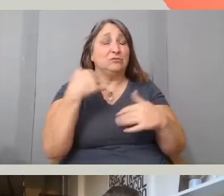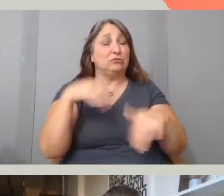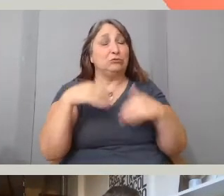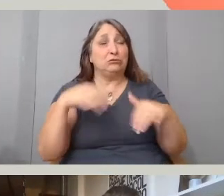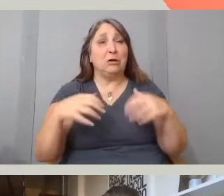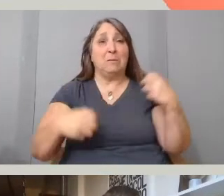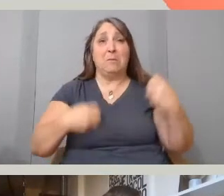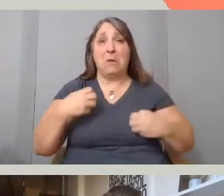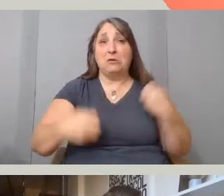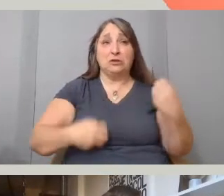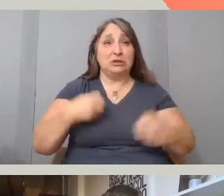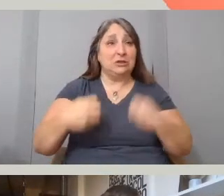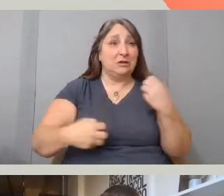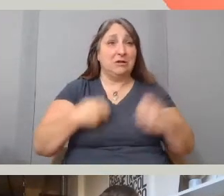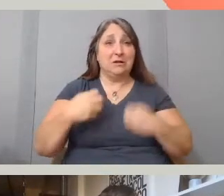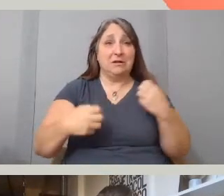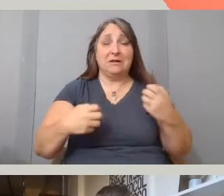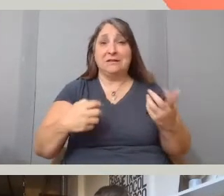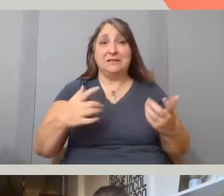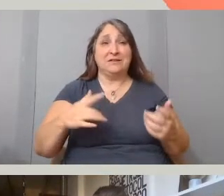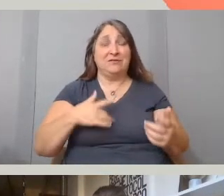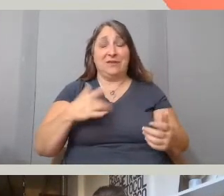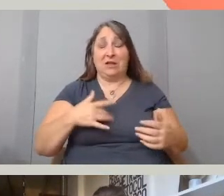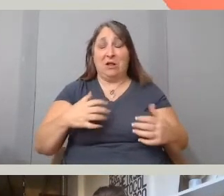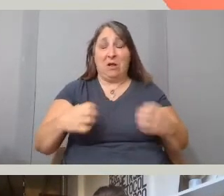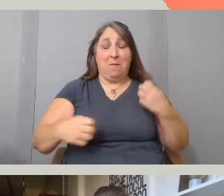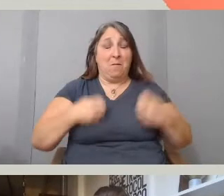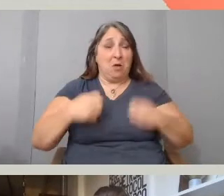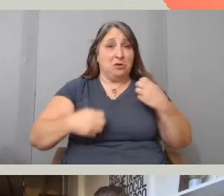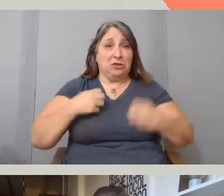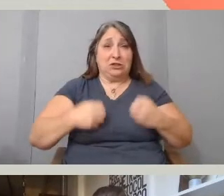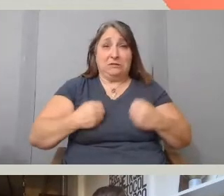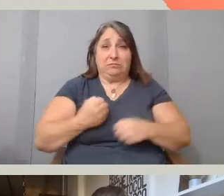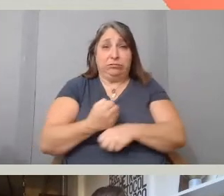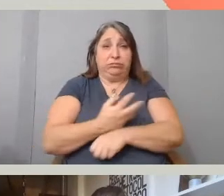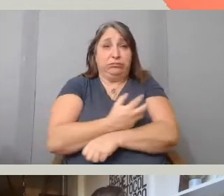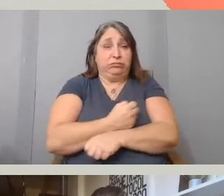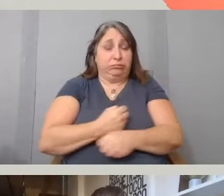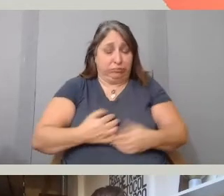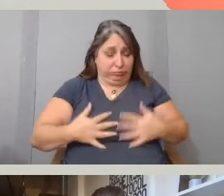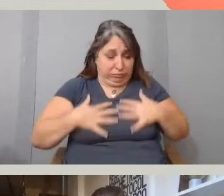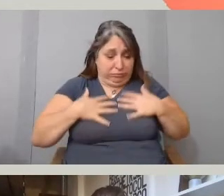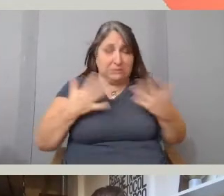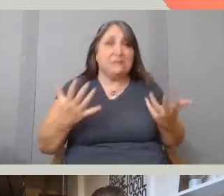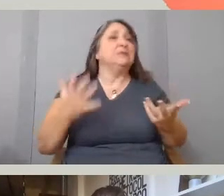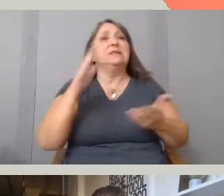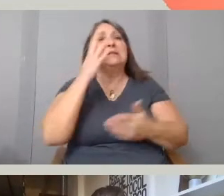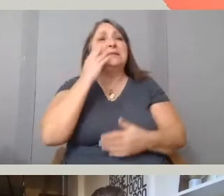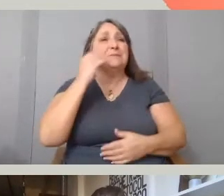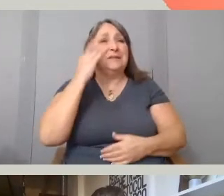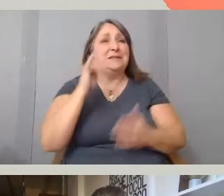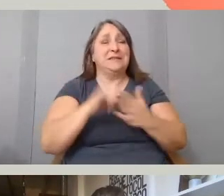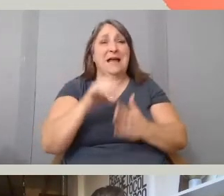It just triggers this emotional experience which I felt was coming through your sort of